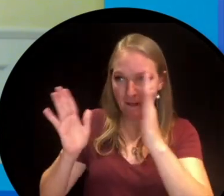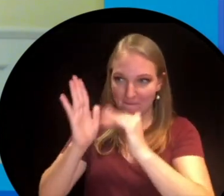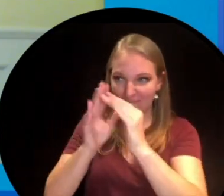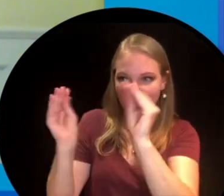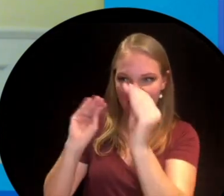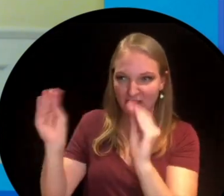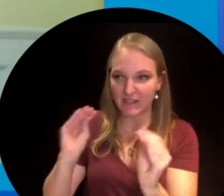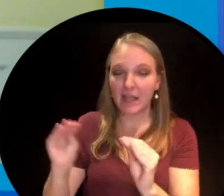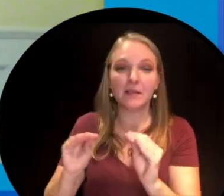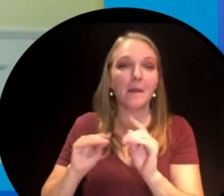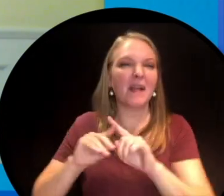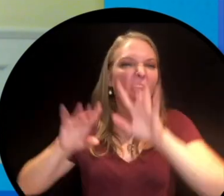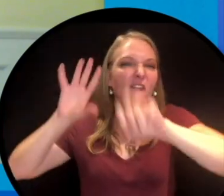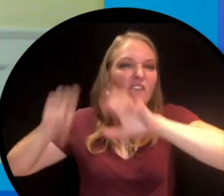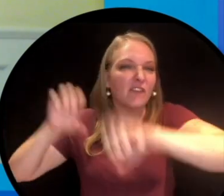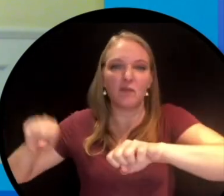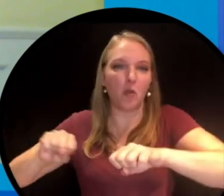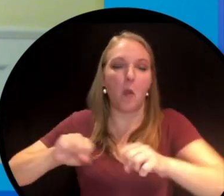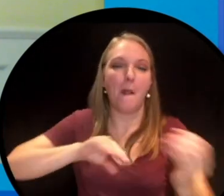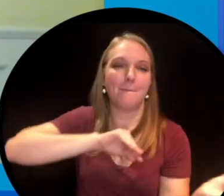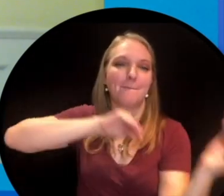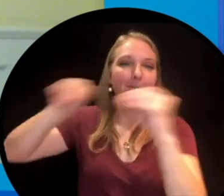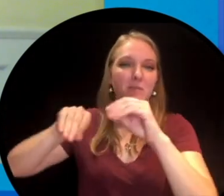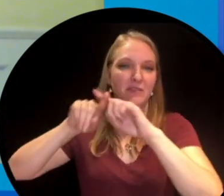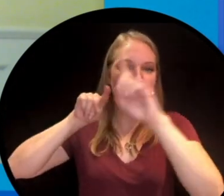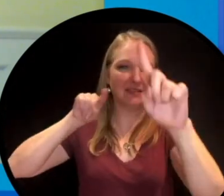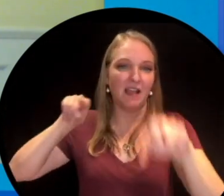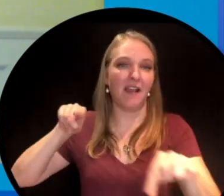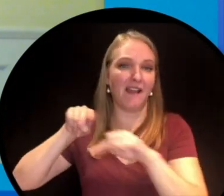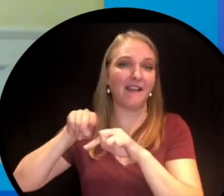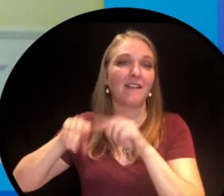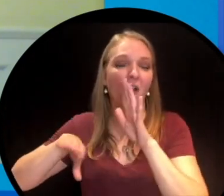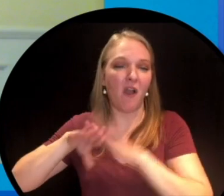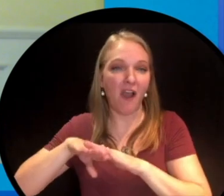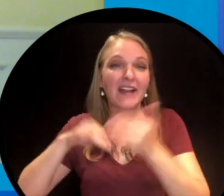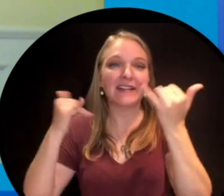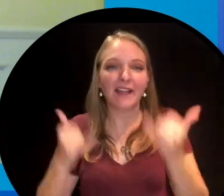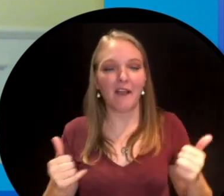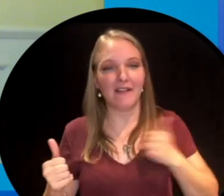van but this time they put all the signage back on and today you can see the van in the Canadian